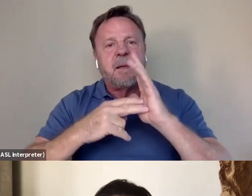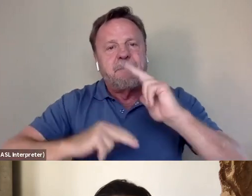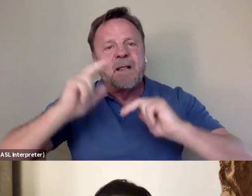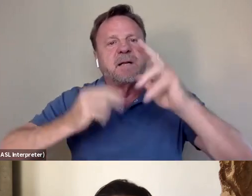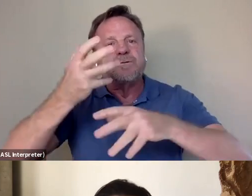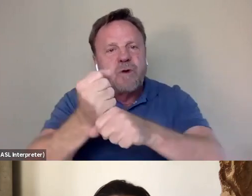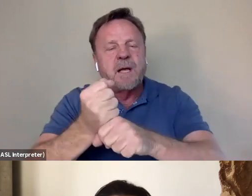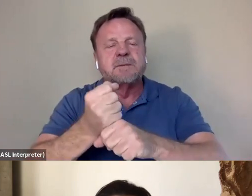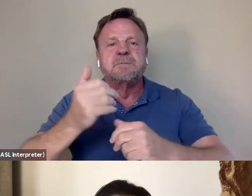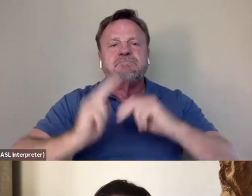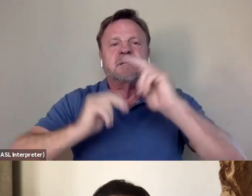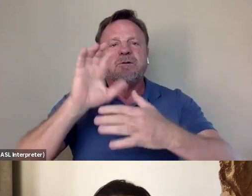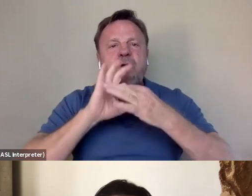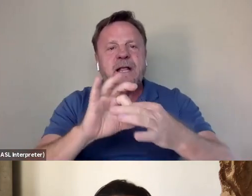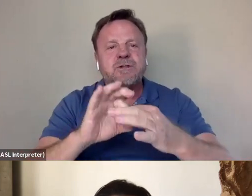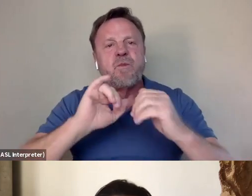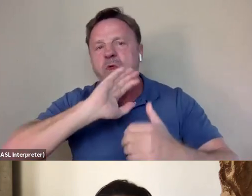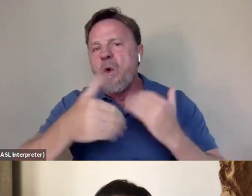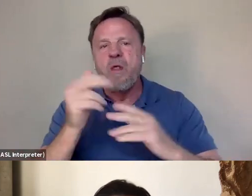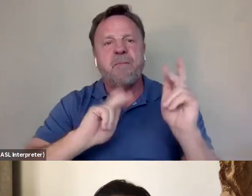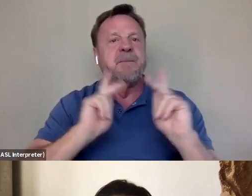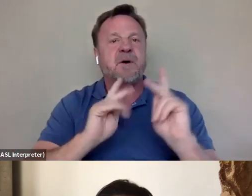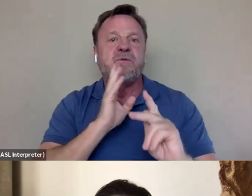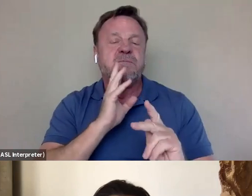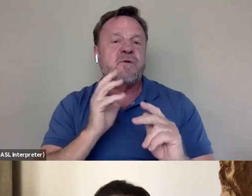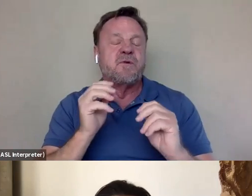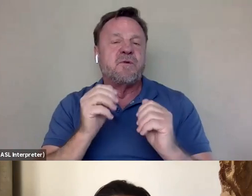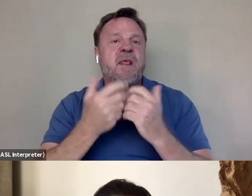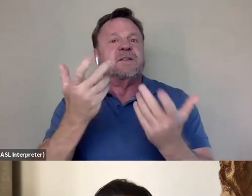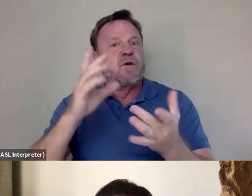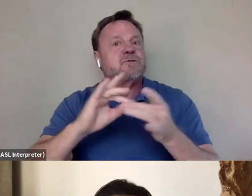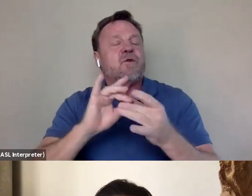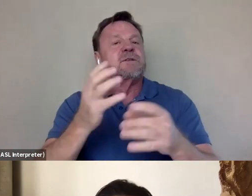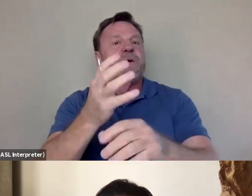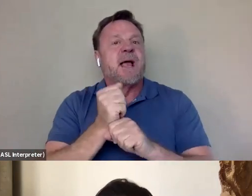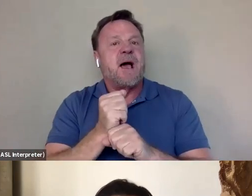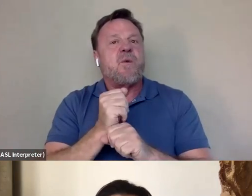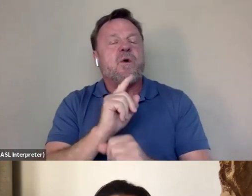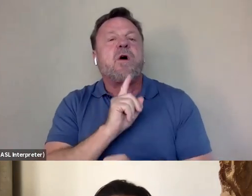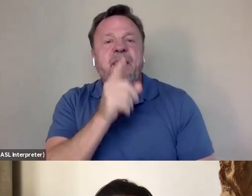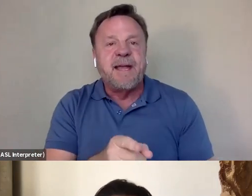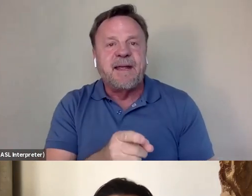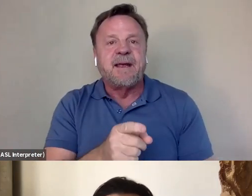building relationships with all the people that we spoke to. So the stories that we got were authentic that were personal.